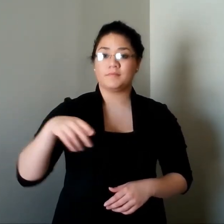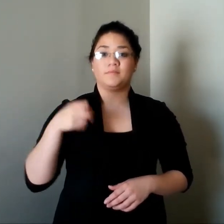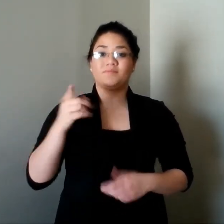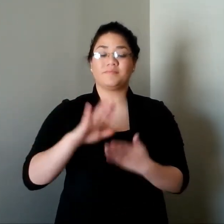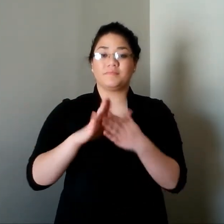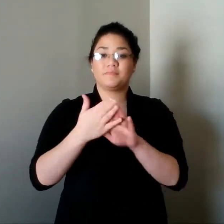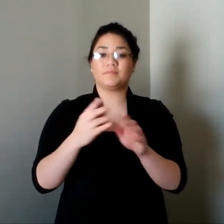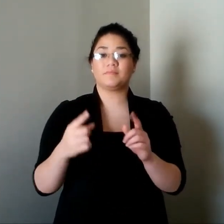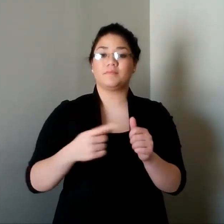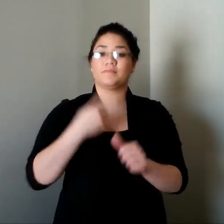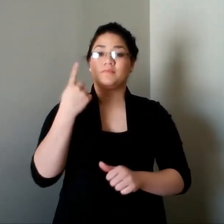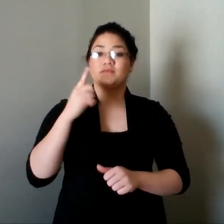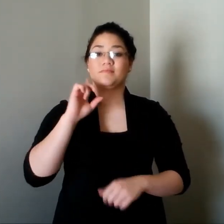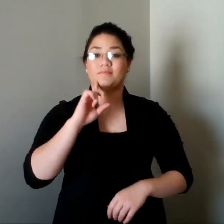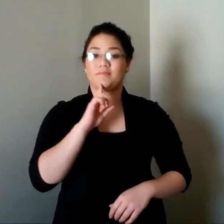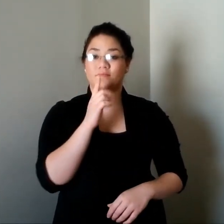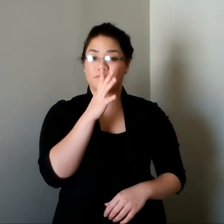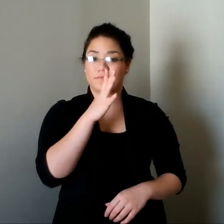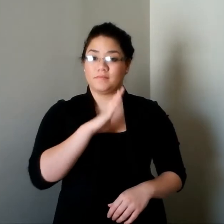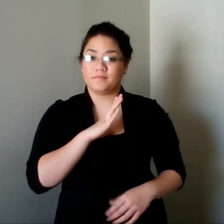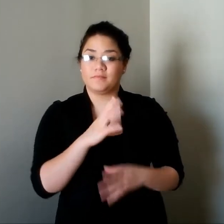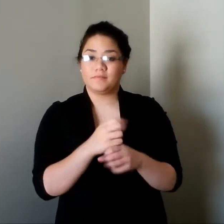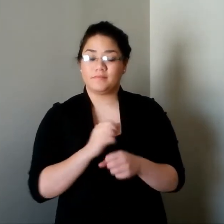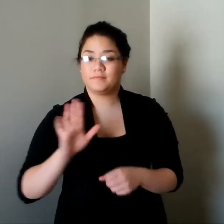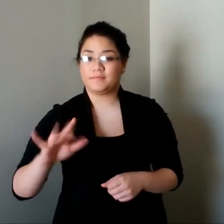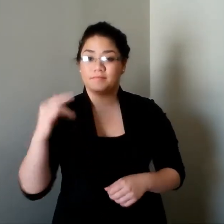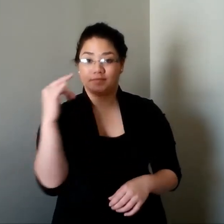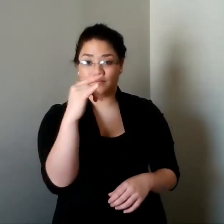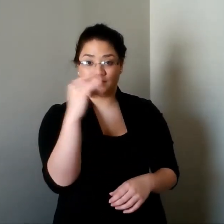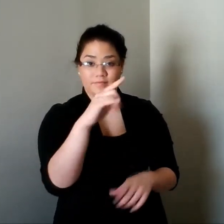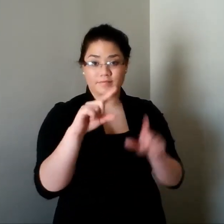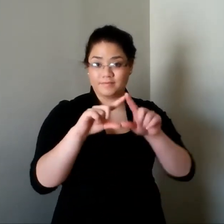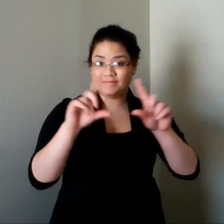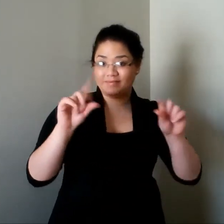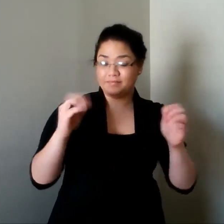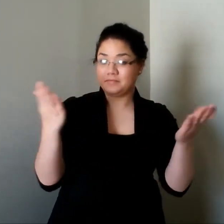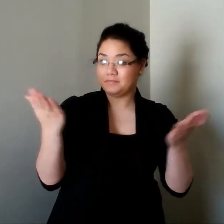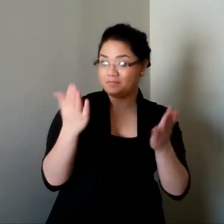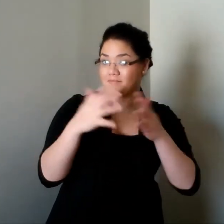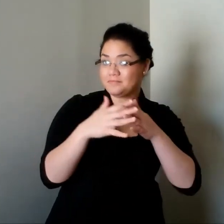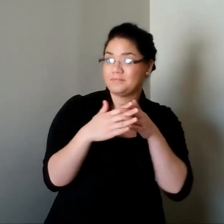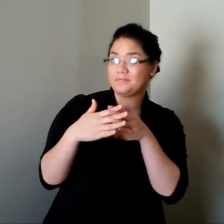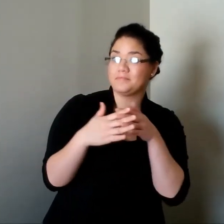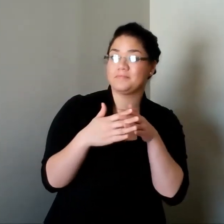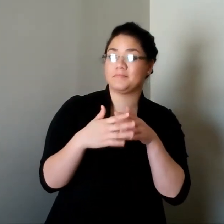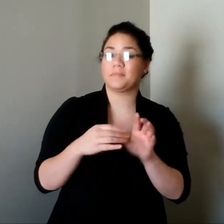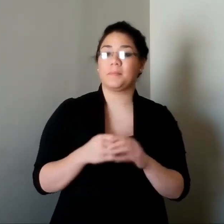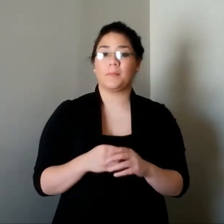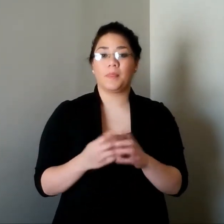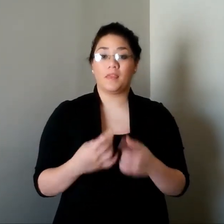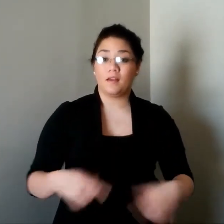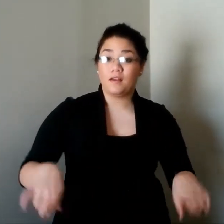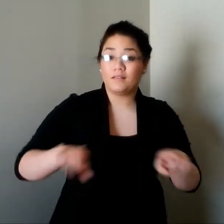Elanor Zabel Willhite was the first deaf woman in America to get her pilot's license